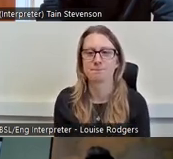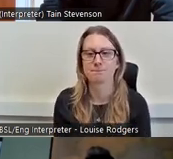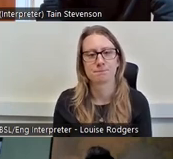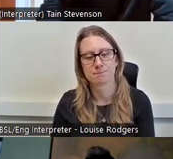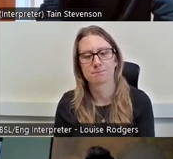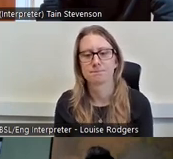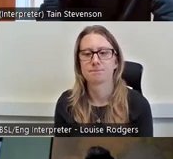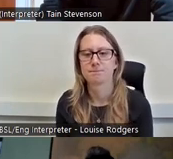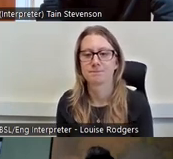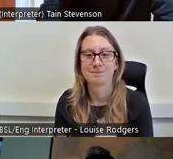Ready to go.